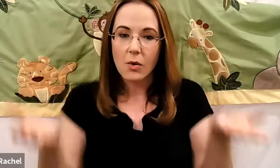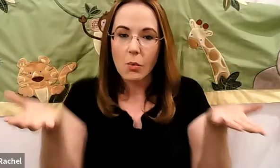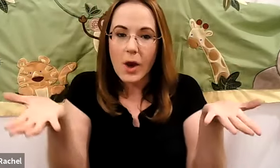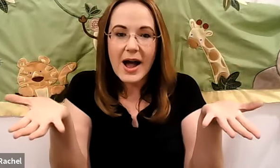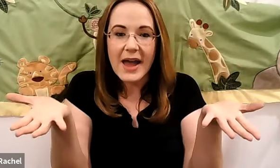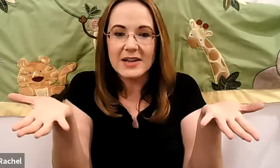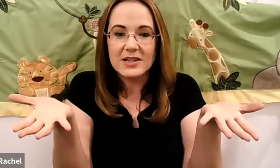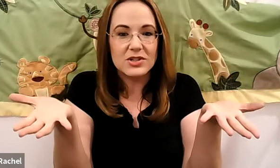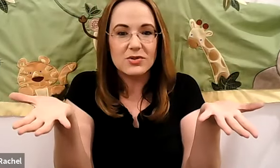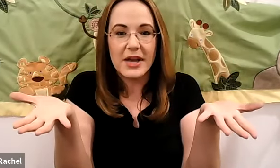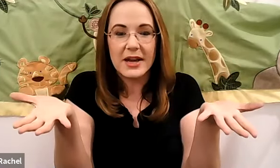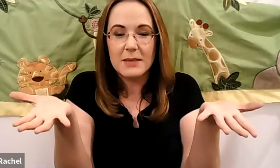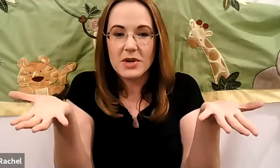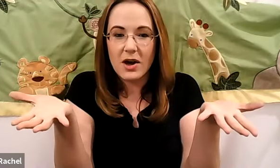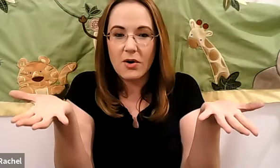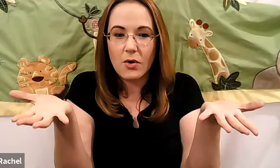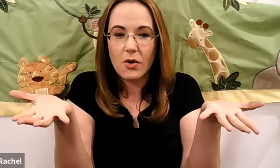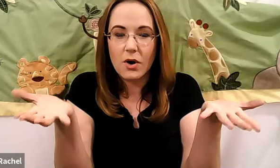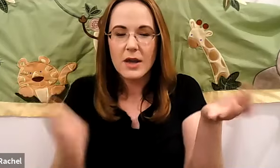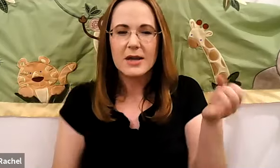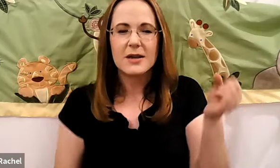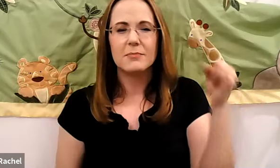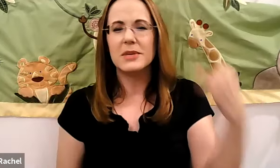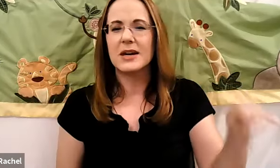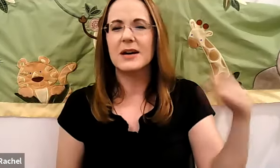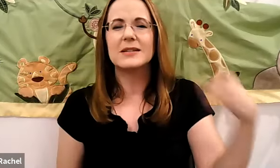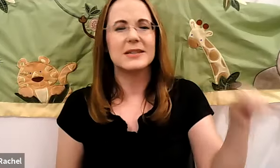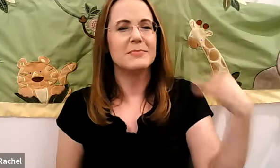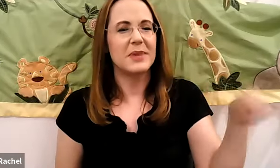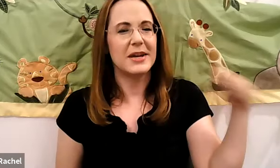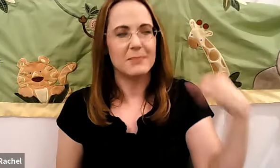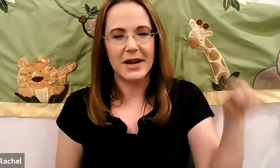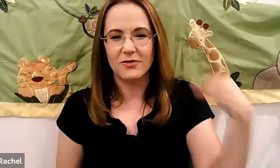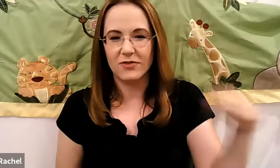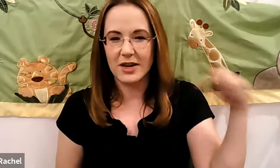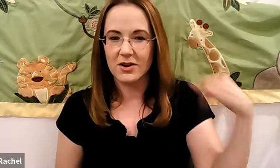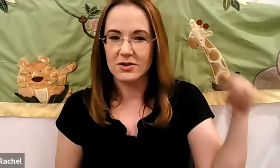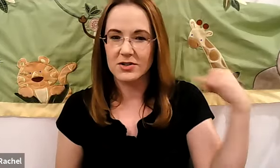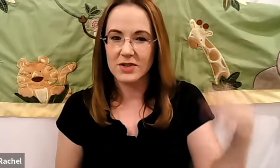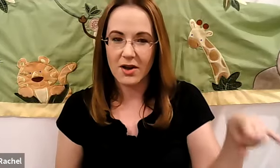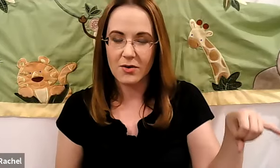Rachel: Why did you let him go. Because he bit my finger so